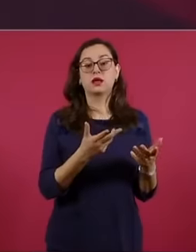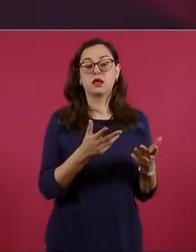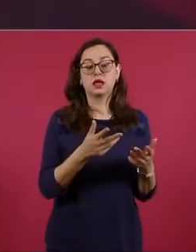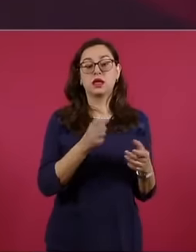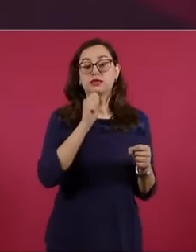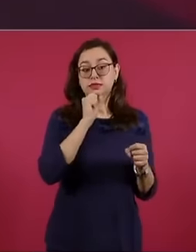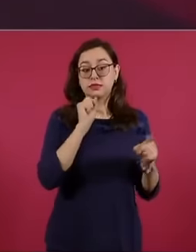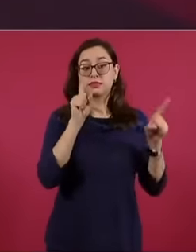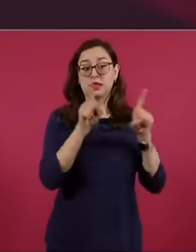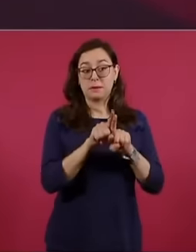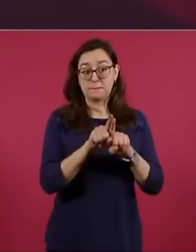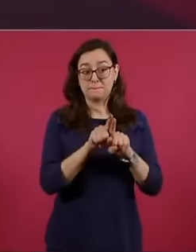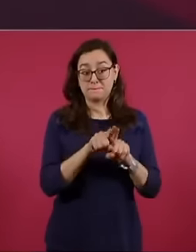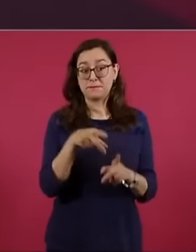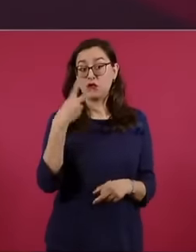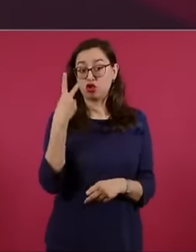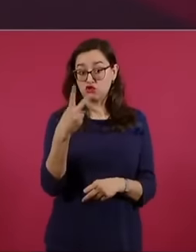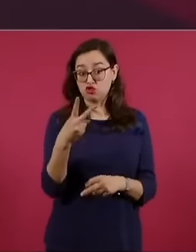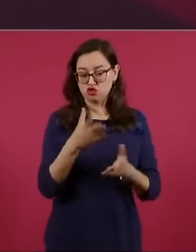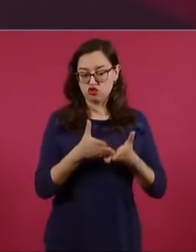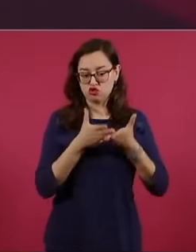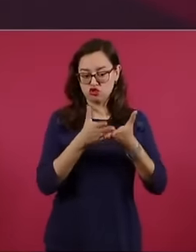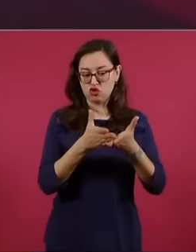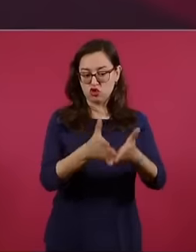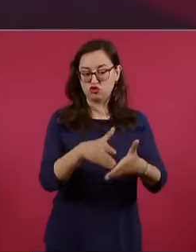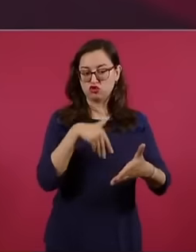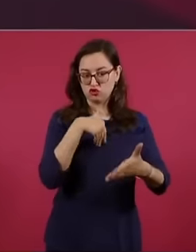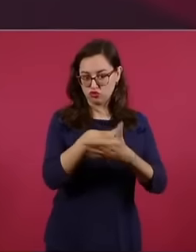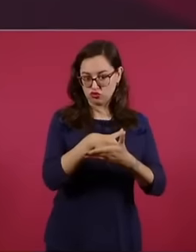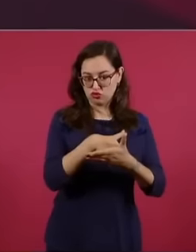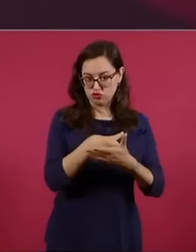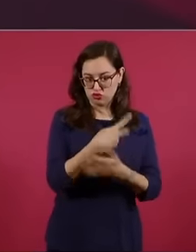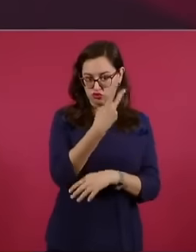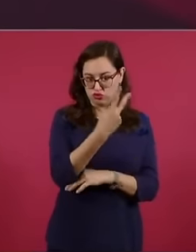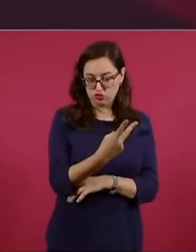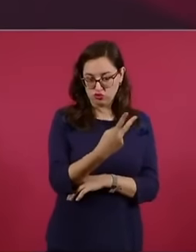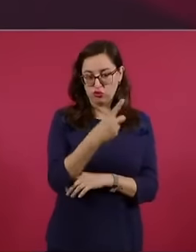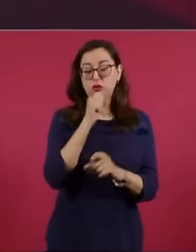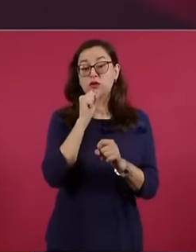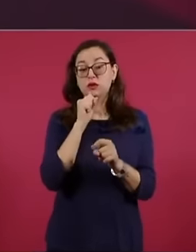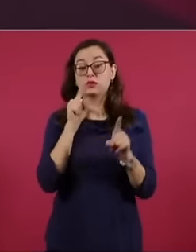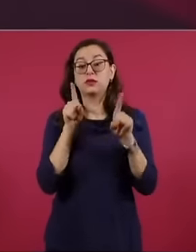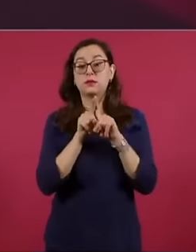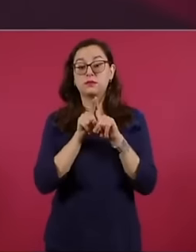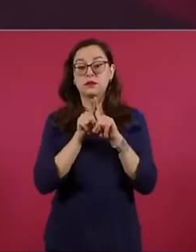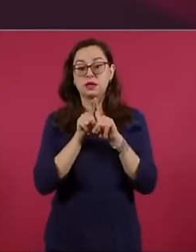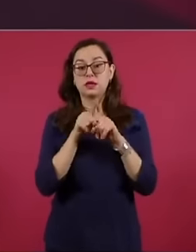most important ports of Coatzacalcos Salina Cruz and also about the development poles the 12